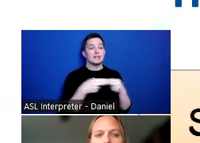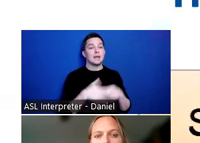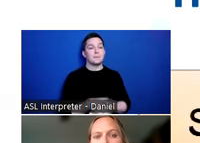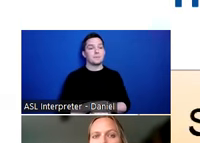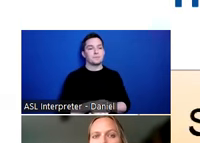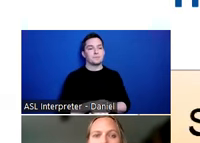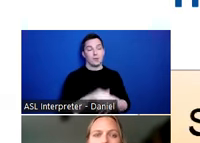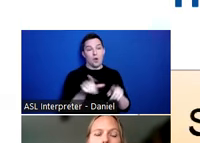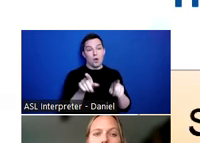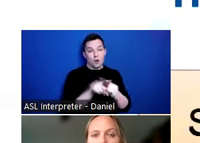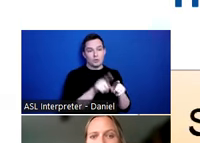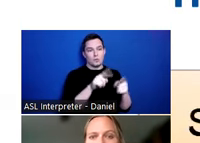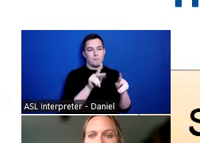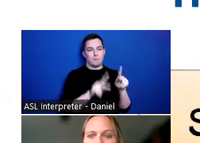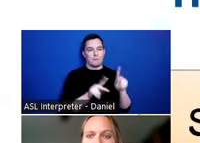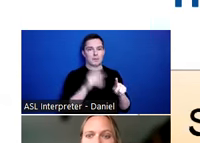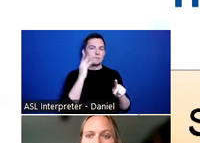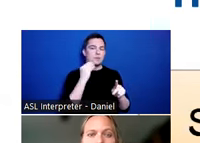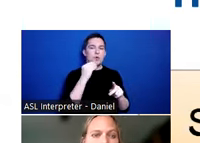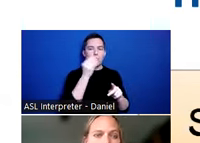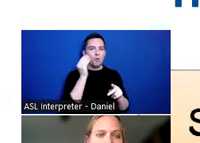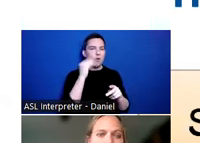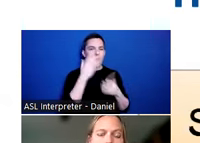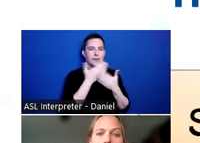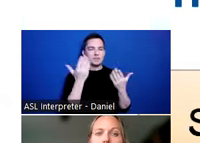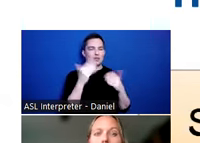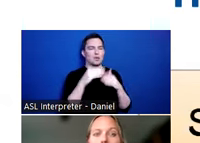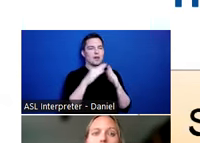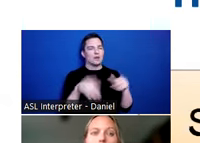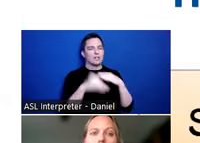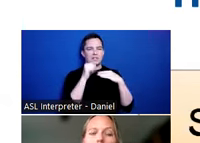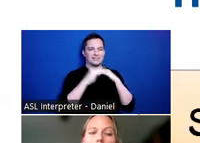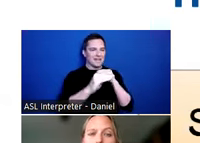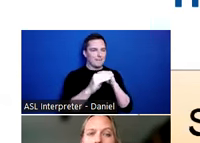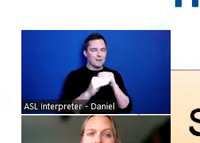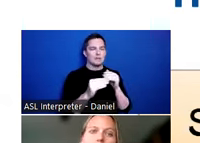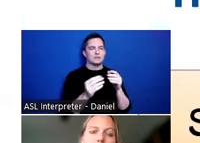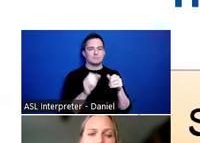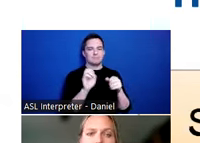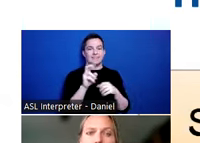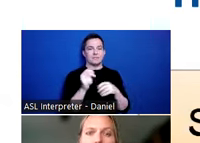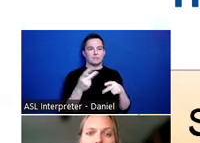And then additionally, once people are experienced homelessness or housing instability, it can be even more difficult to transition out of